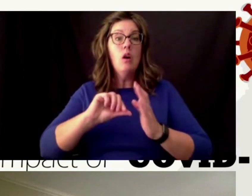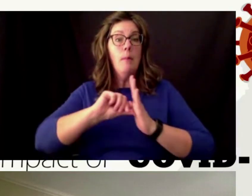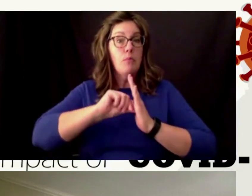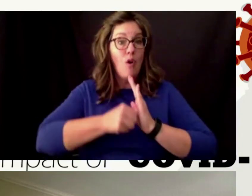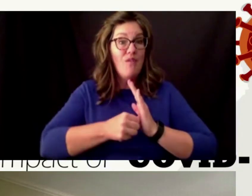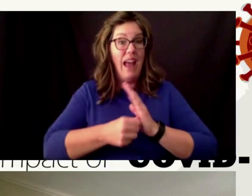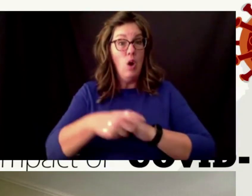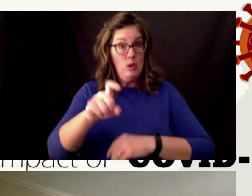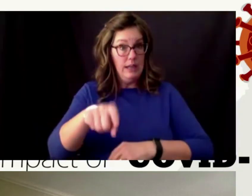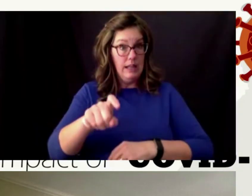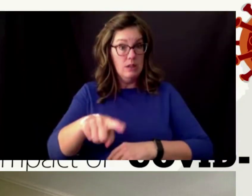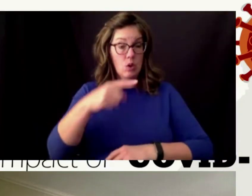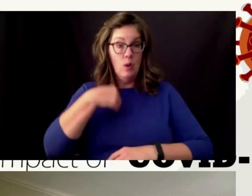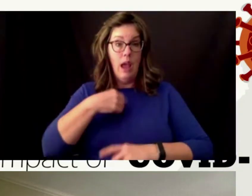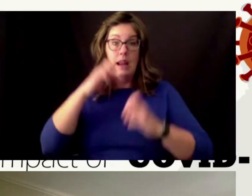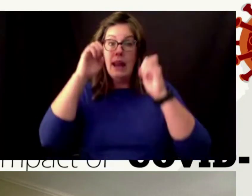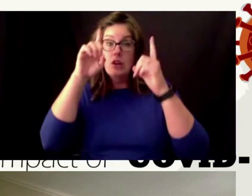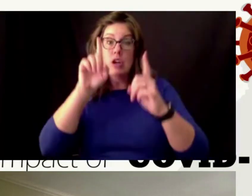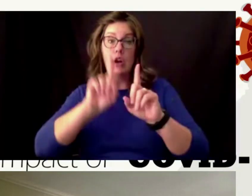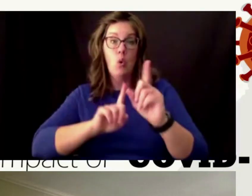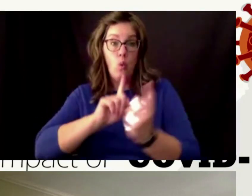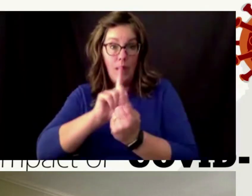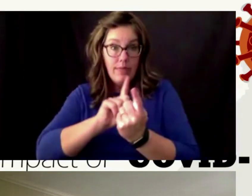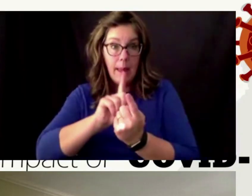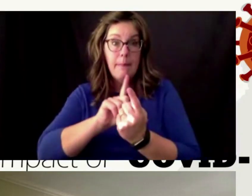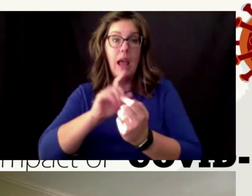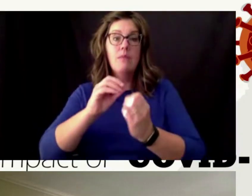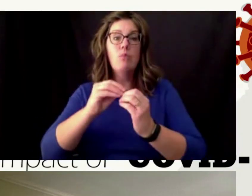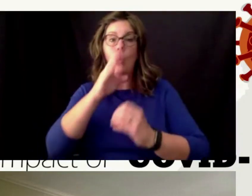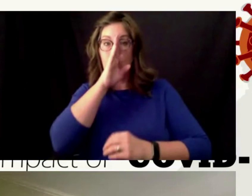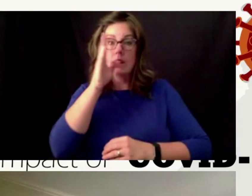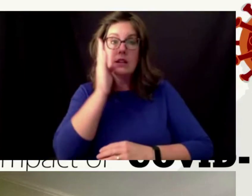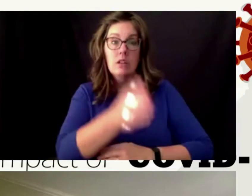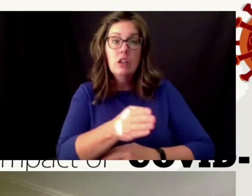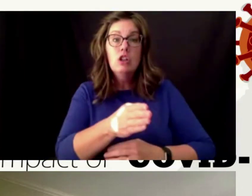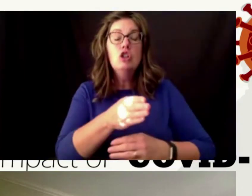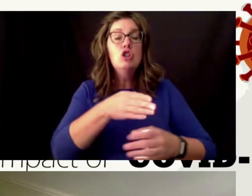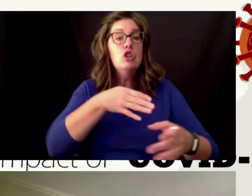school have more explicit instruction they really need that to make the kind of gains that we hope